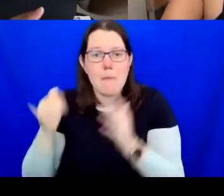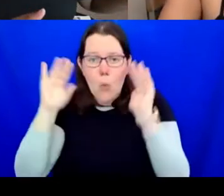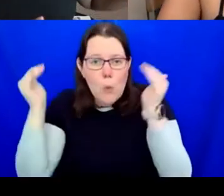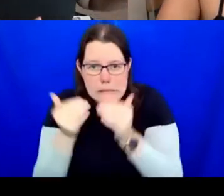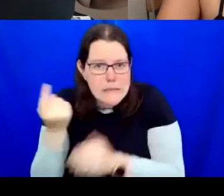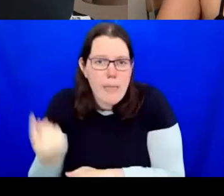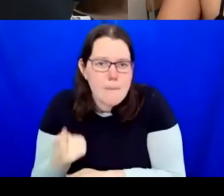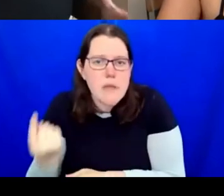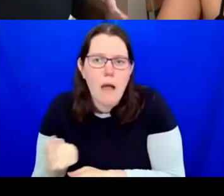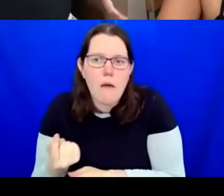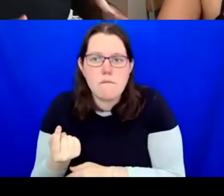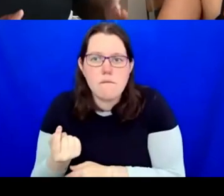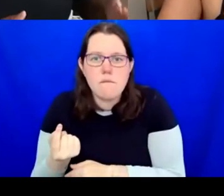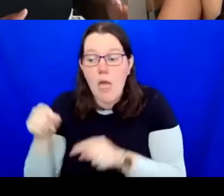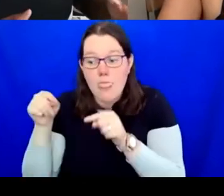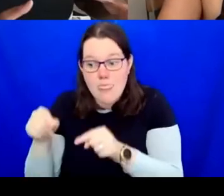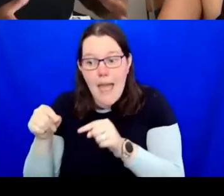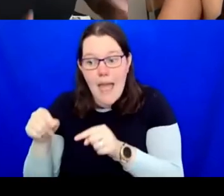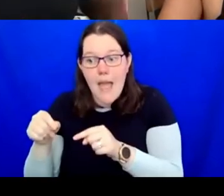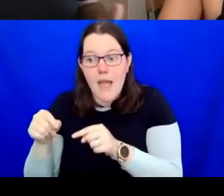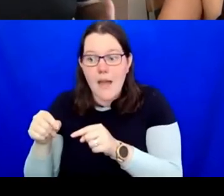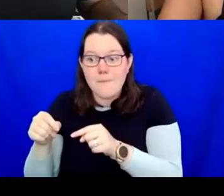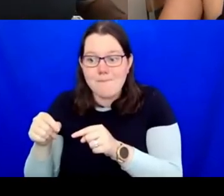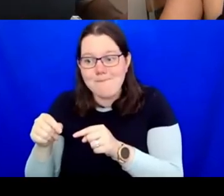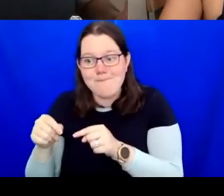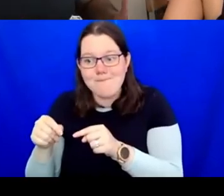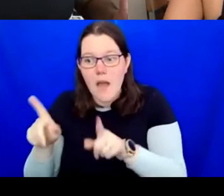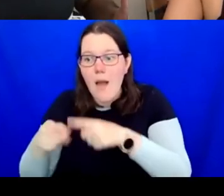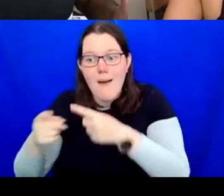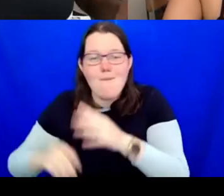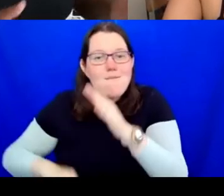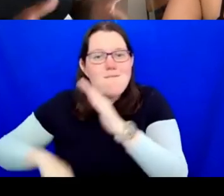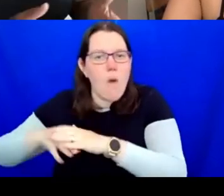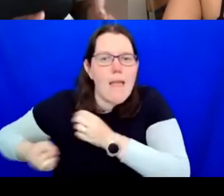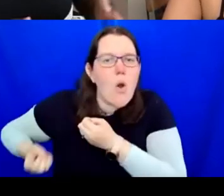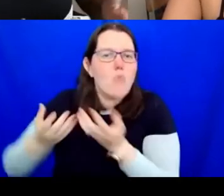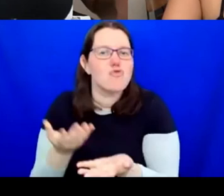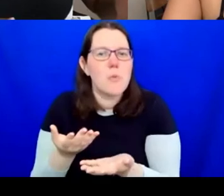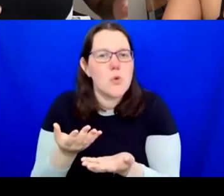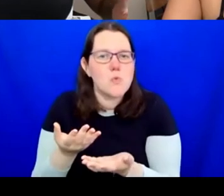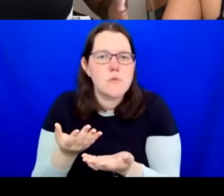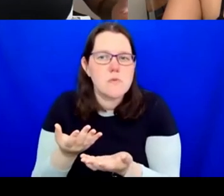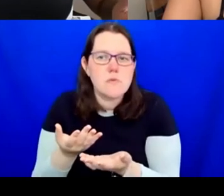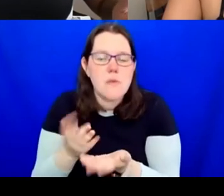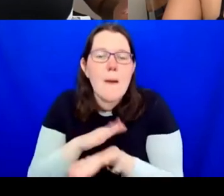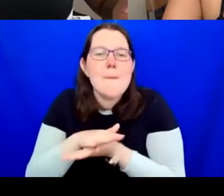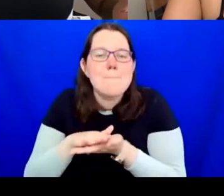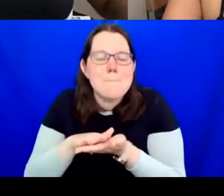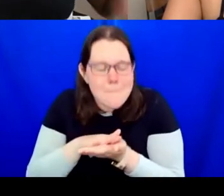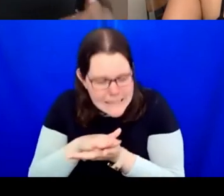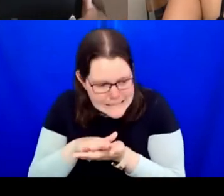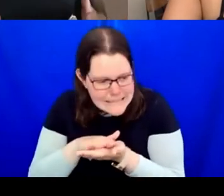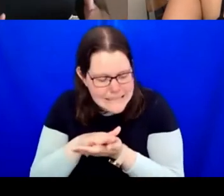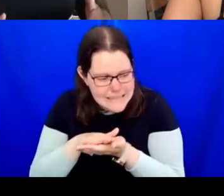they are held back from contributing to society. What you have is a situation where we all lose out